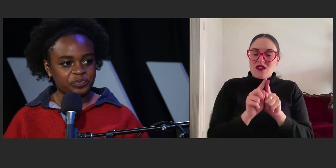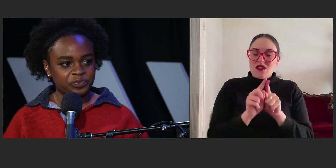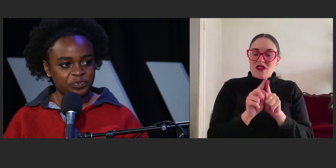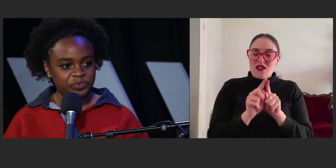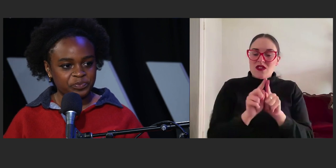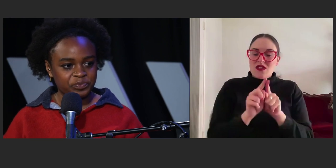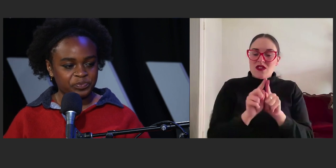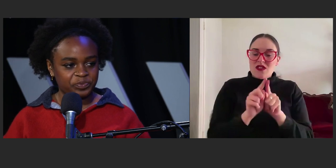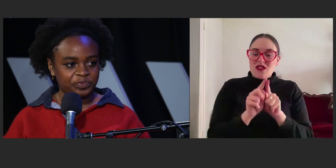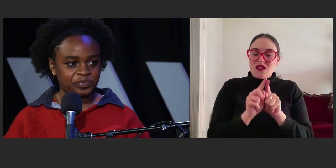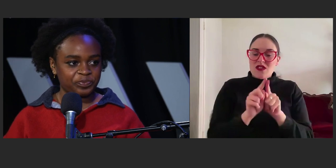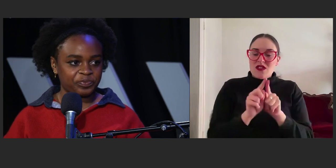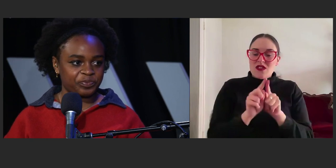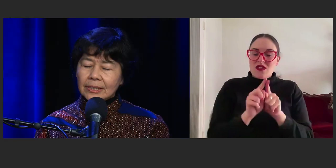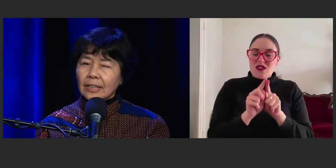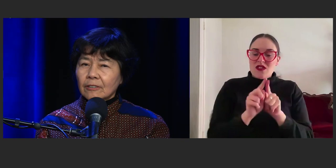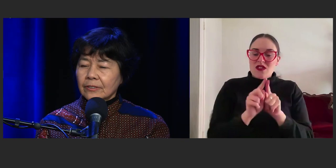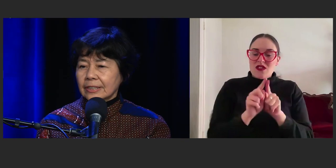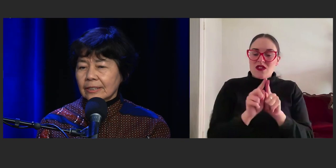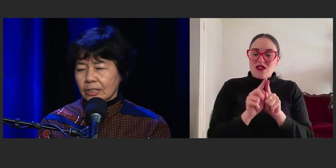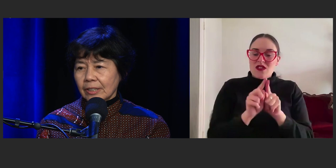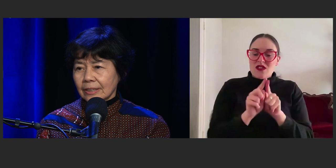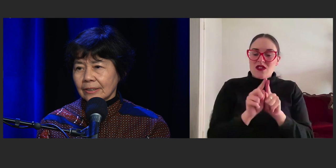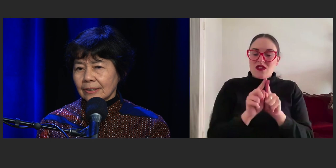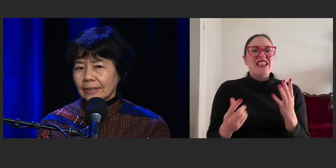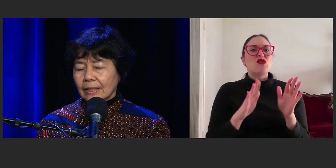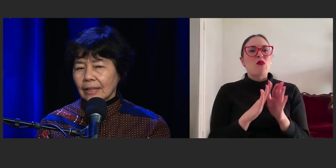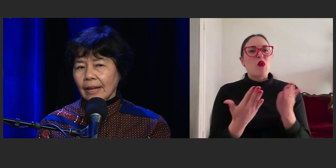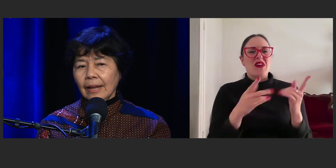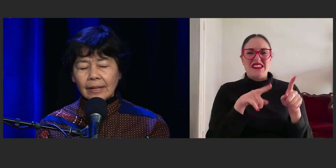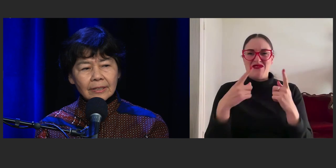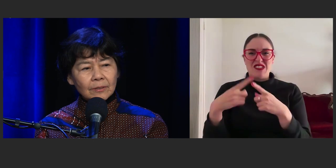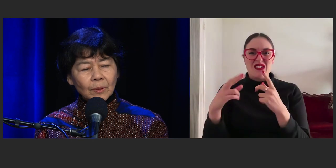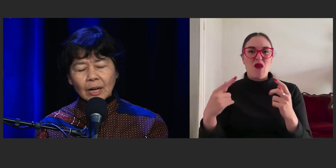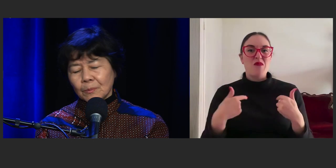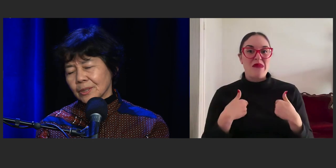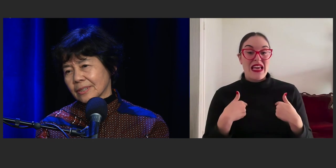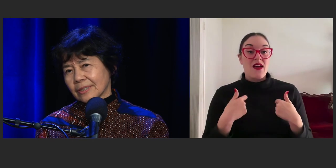And so I started off as an illustrator and when I was young,